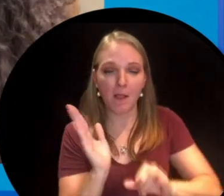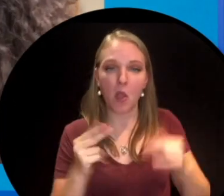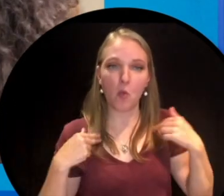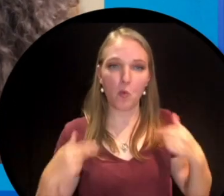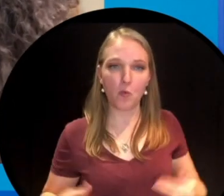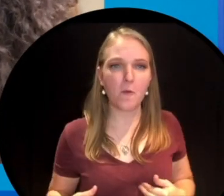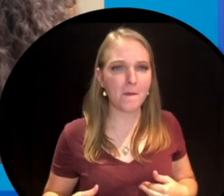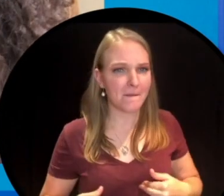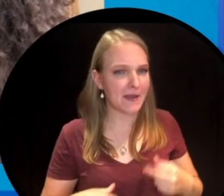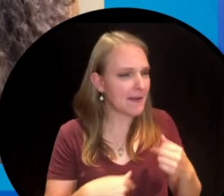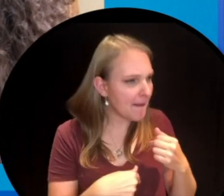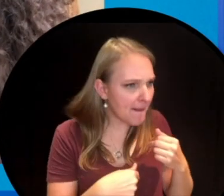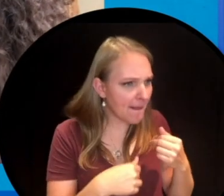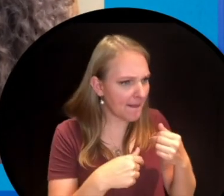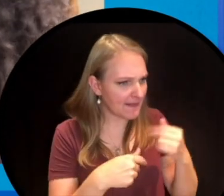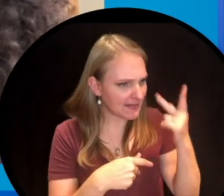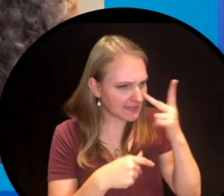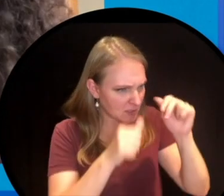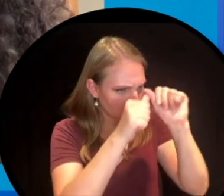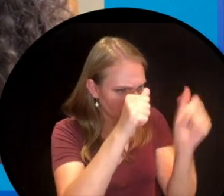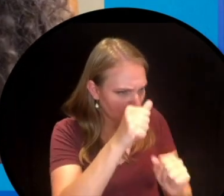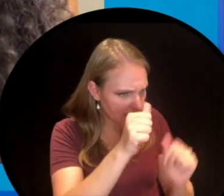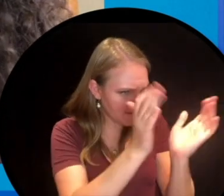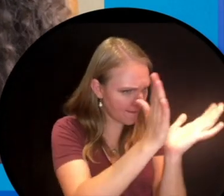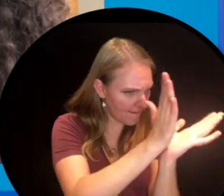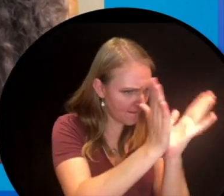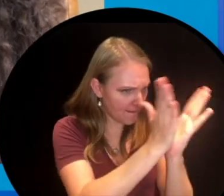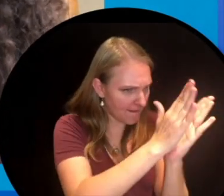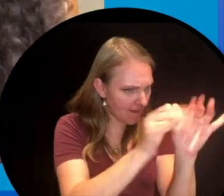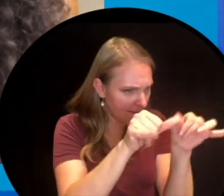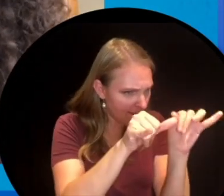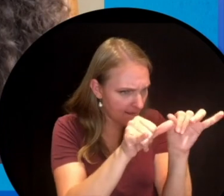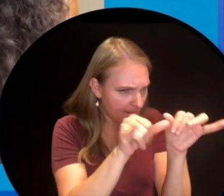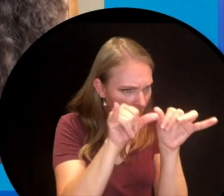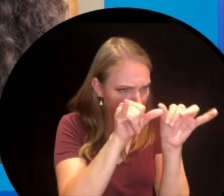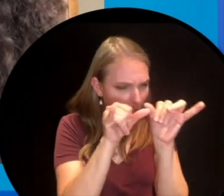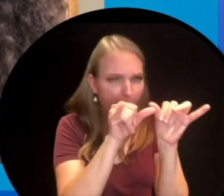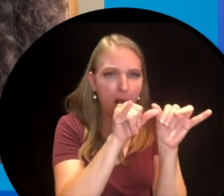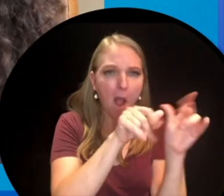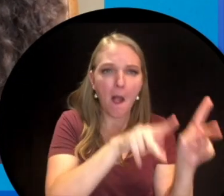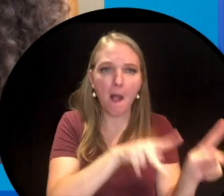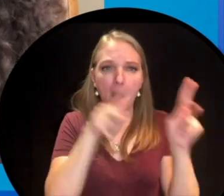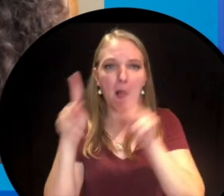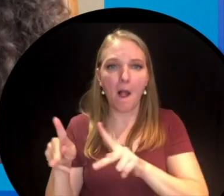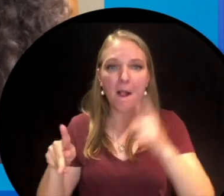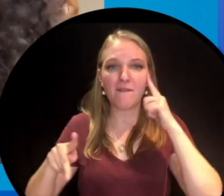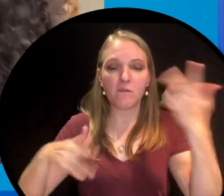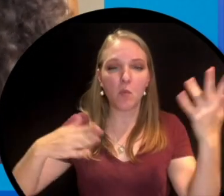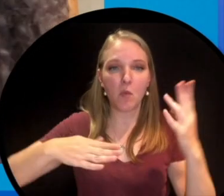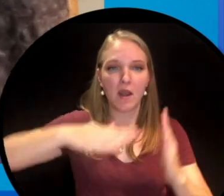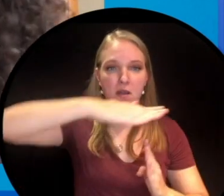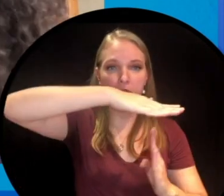triangles in architecture, humans figured out that triangles can make scaffolding extremely